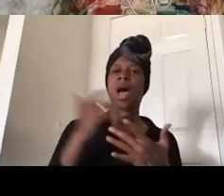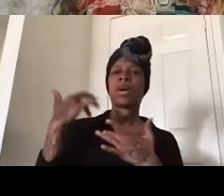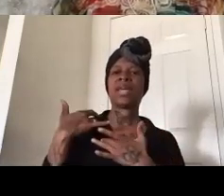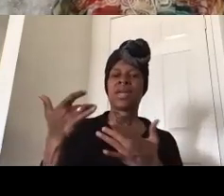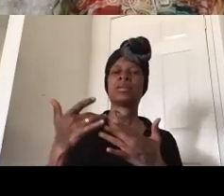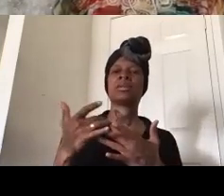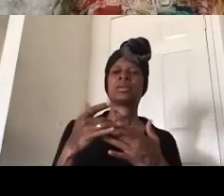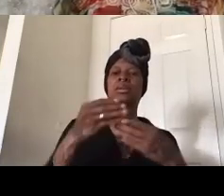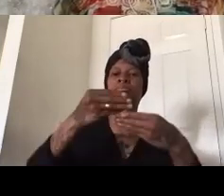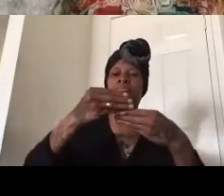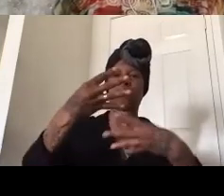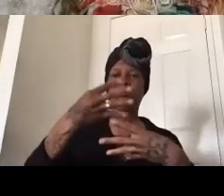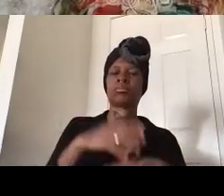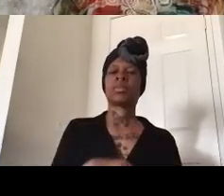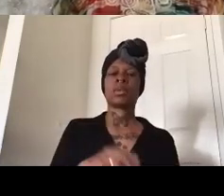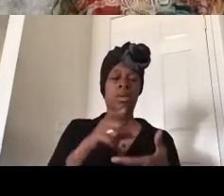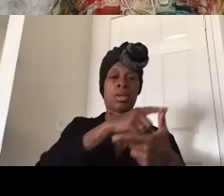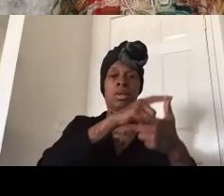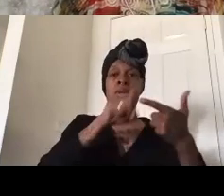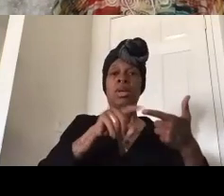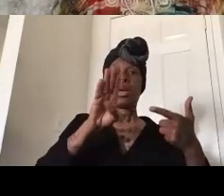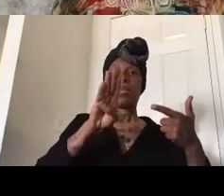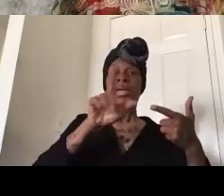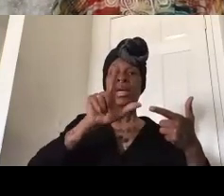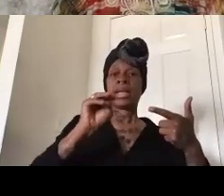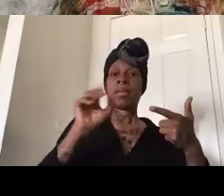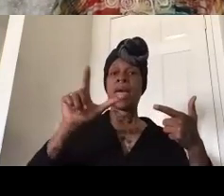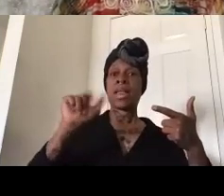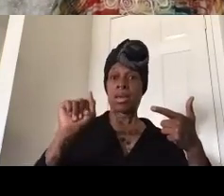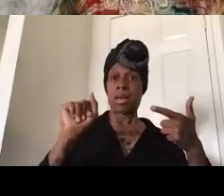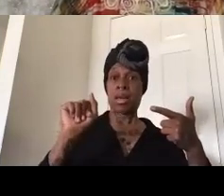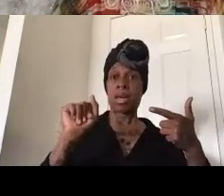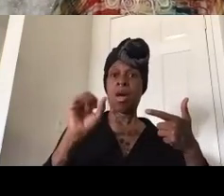also go to blm los angeles on instagram